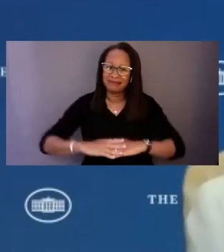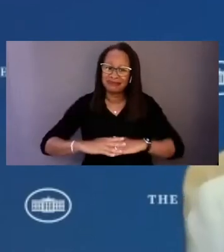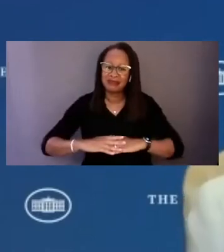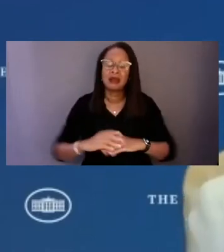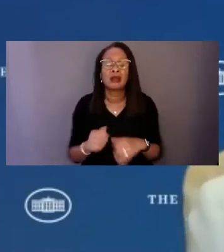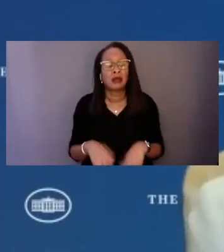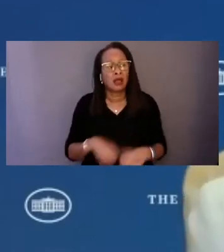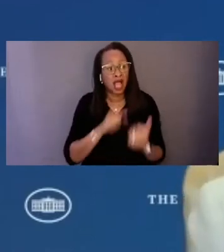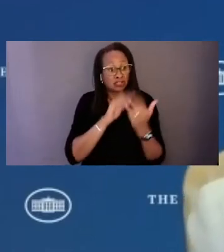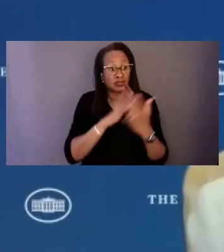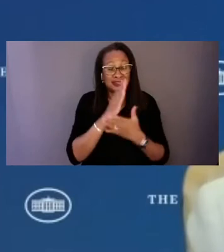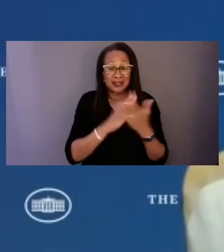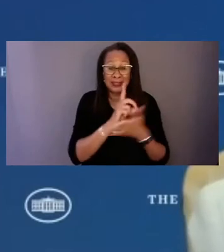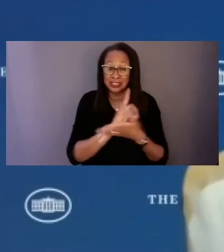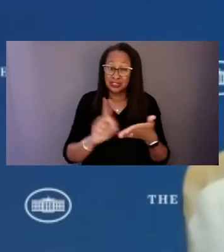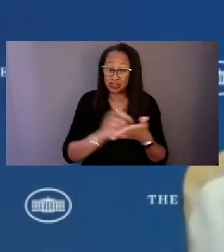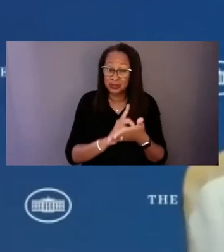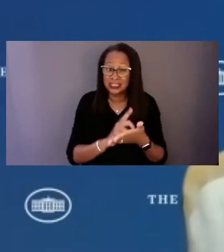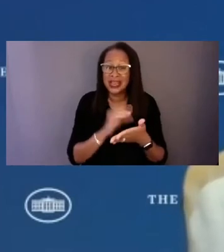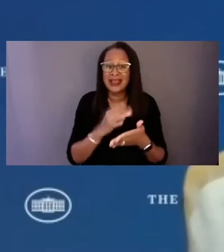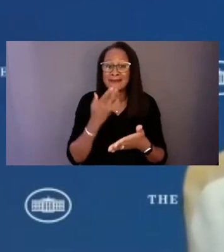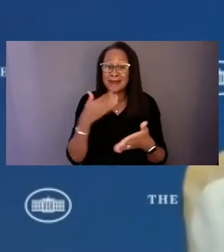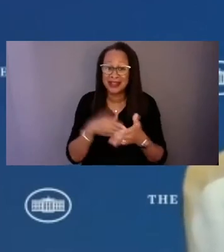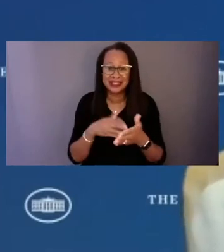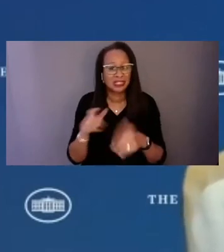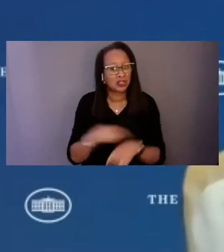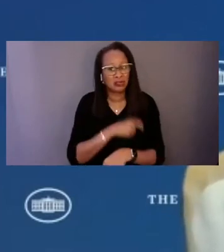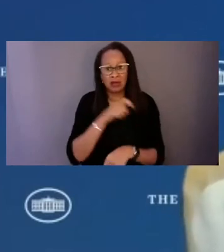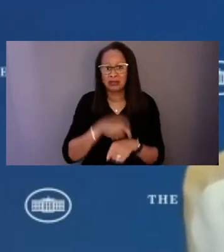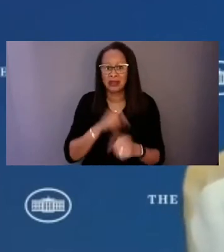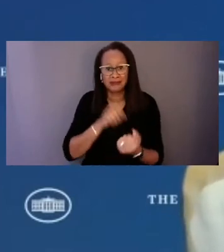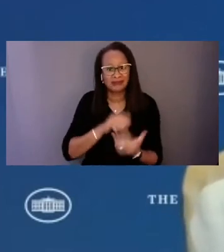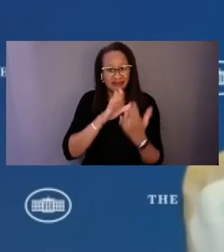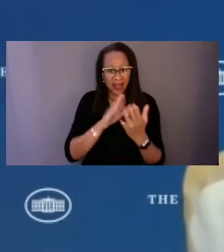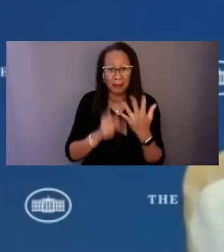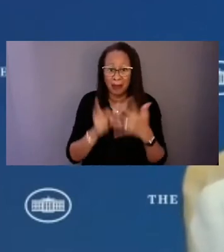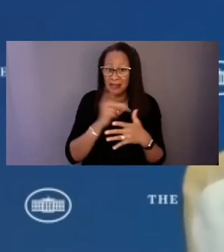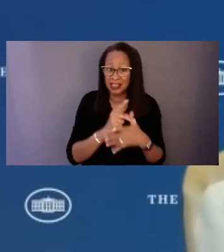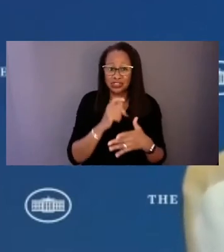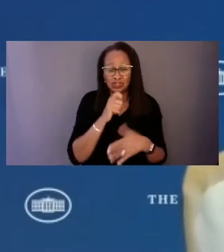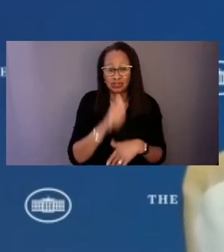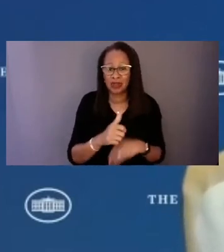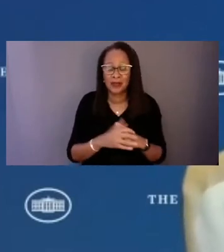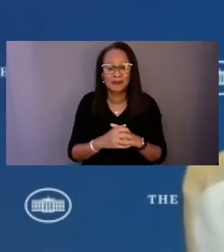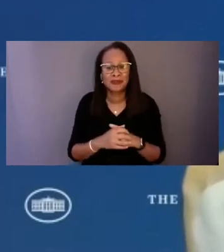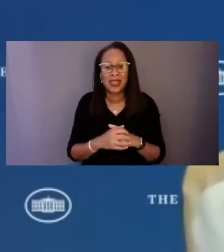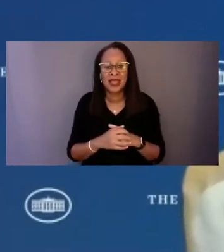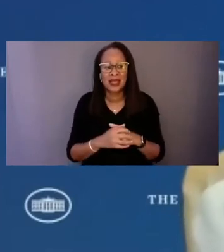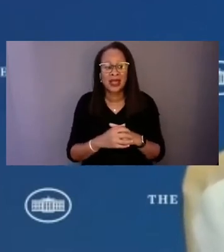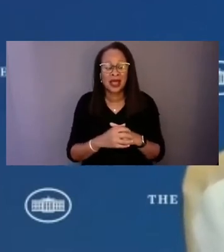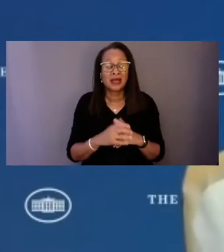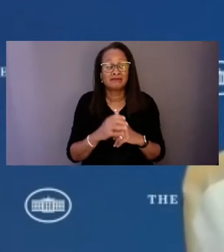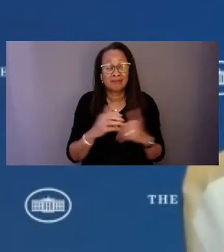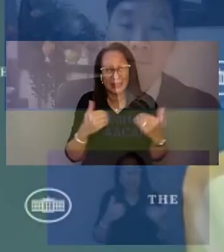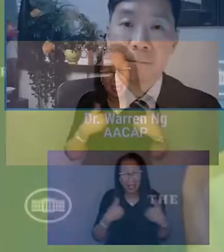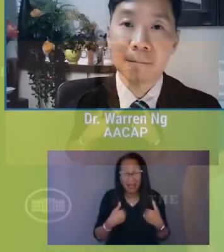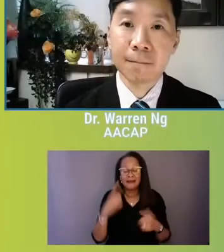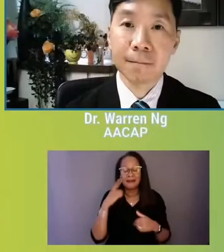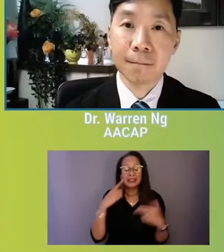that has long faced populations that have mental illness, but also have substance use disorders.